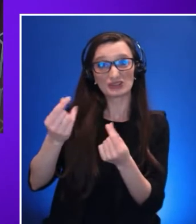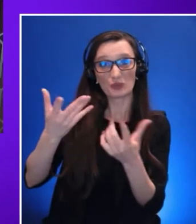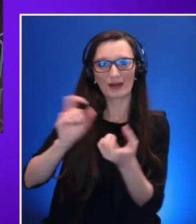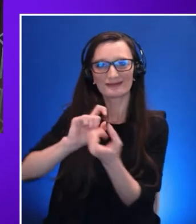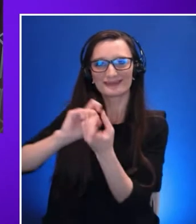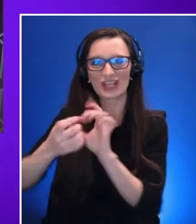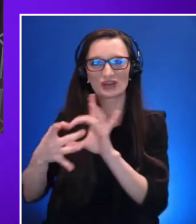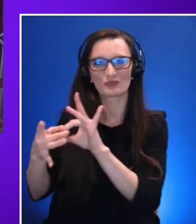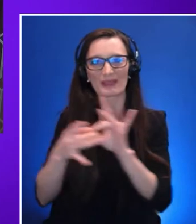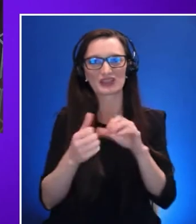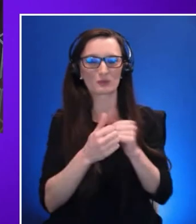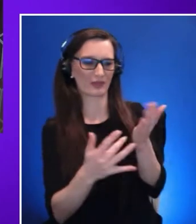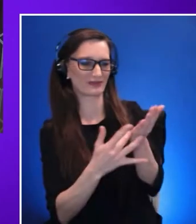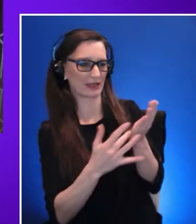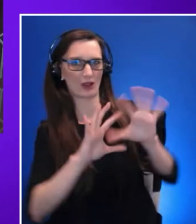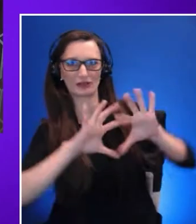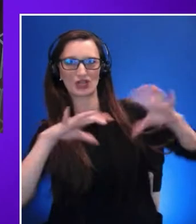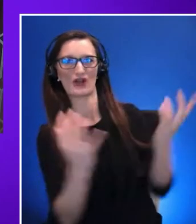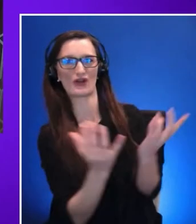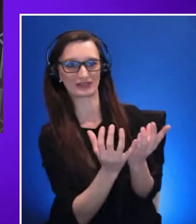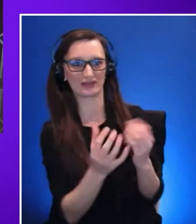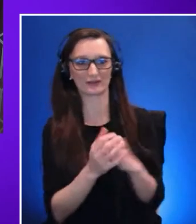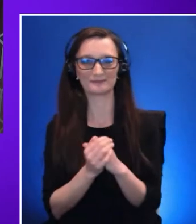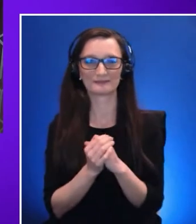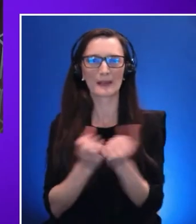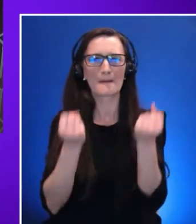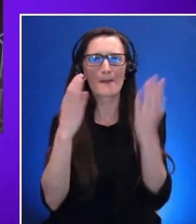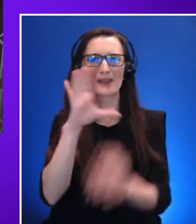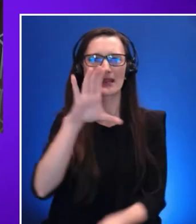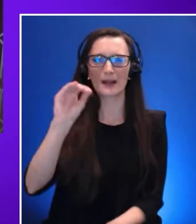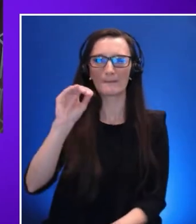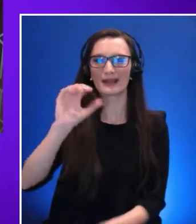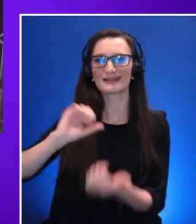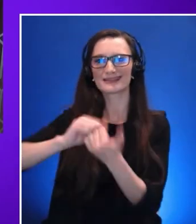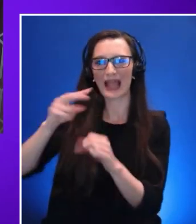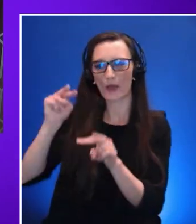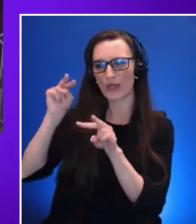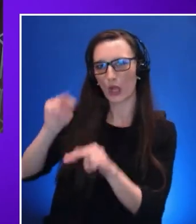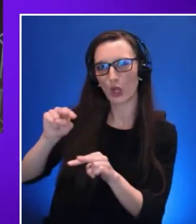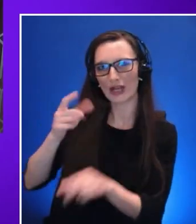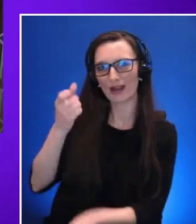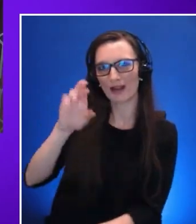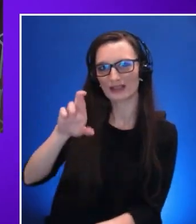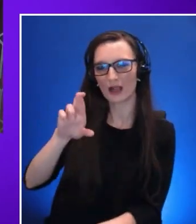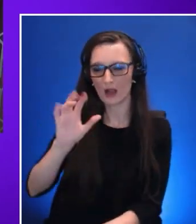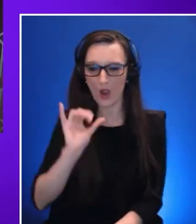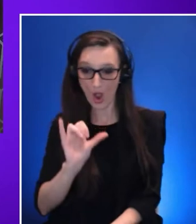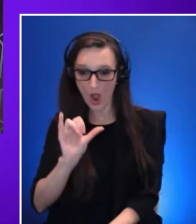companies see XR as a way to address business challenges they're talking about AR capabilities